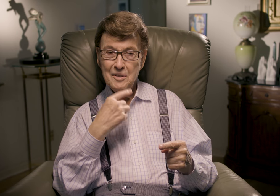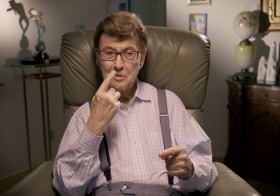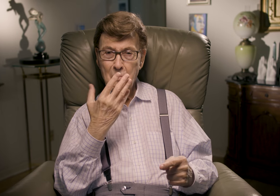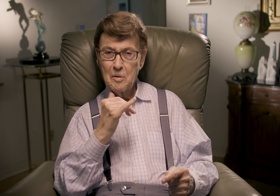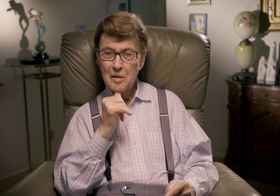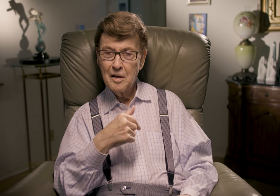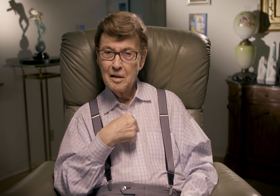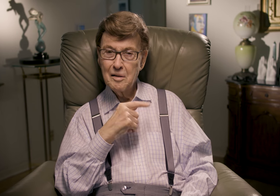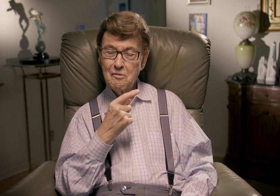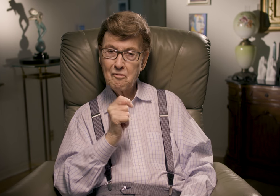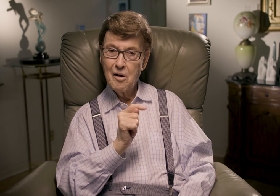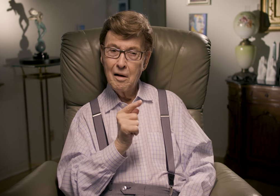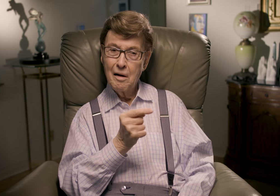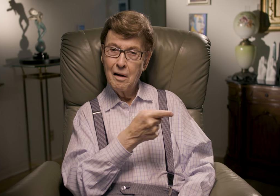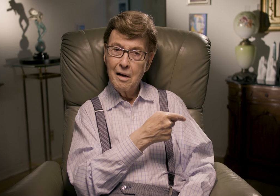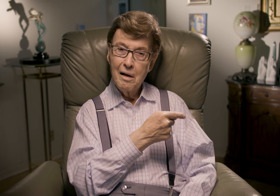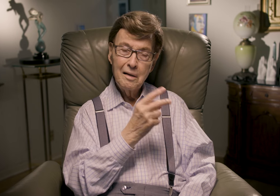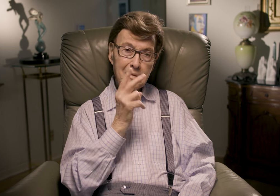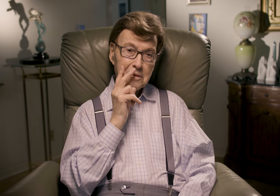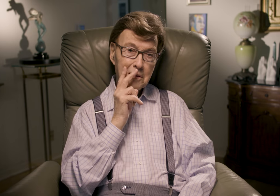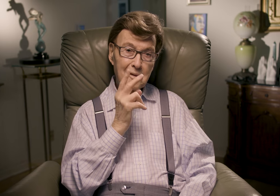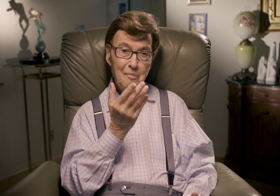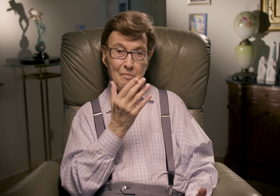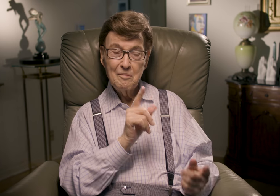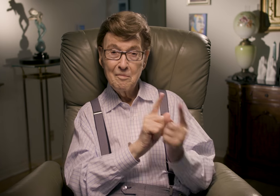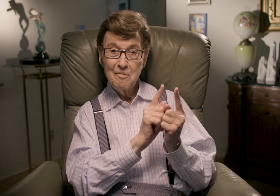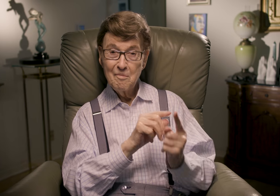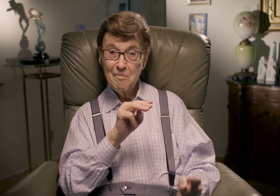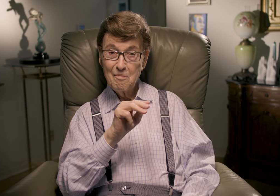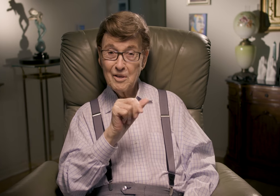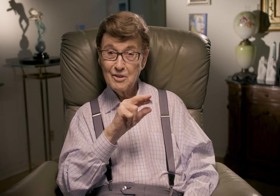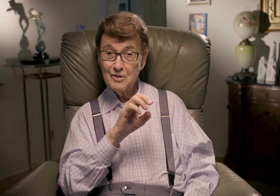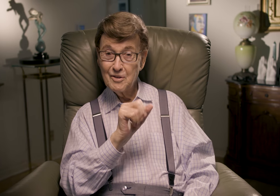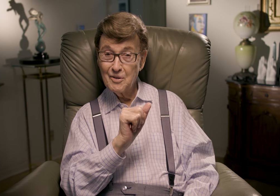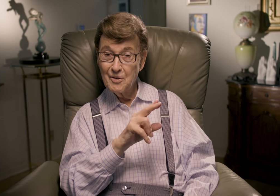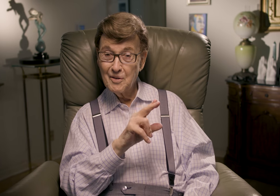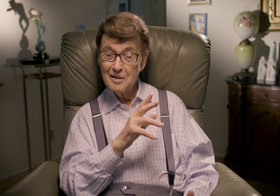I thought to myself, "Why not just try and have a look there? Maybe you'll bump into Marceau?"